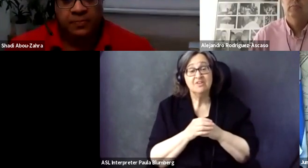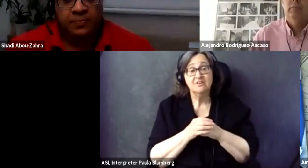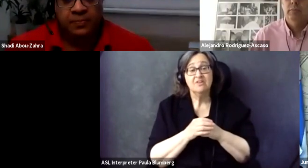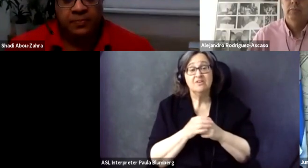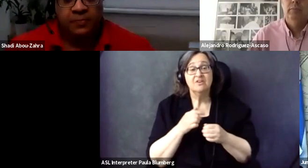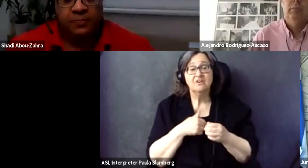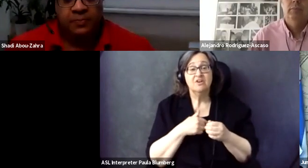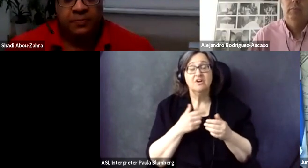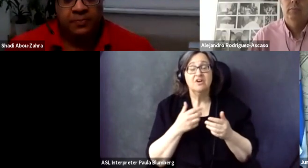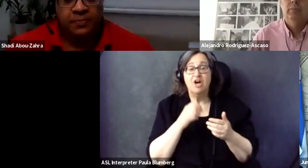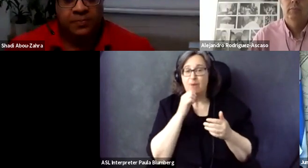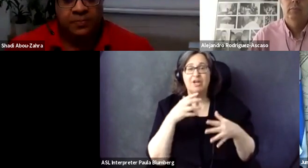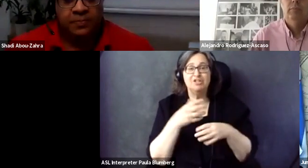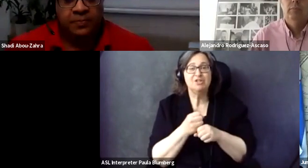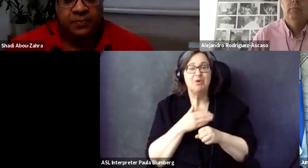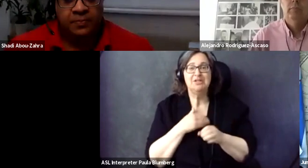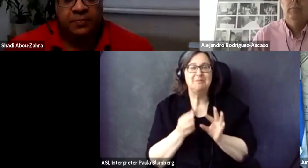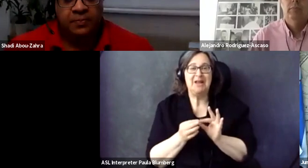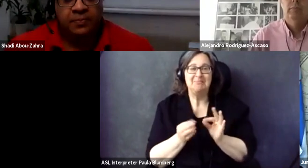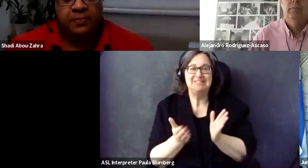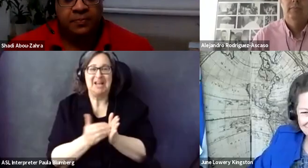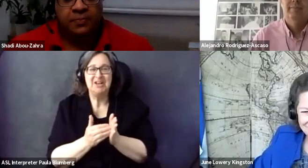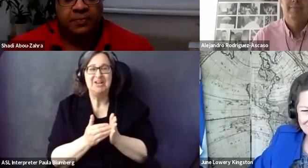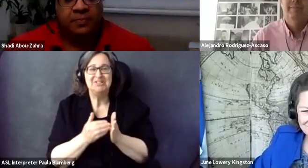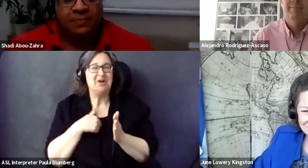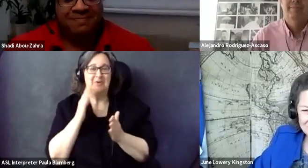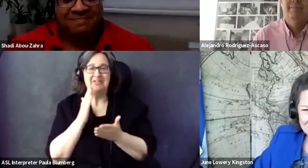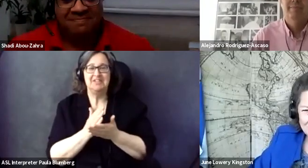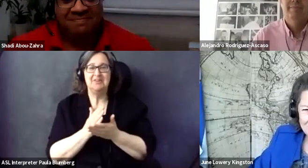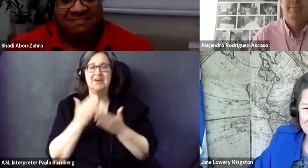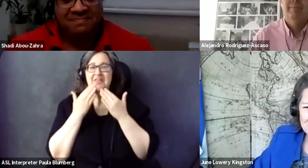to consume these services. So, yeah , without summarizing my own comments, I would leave it